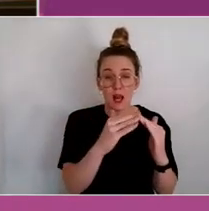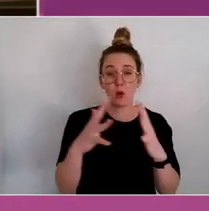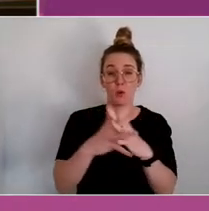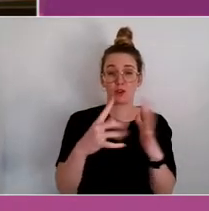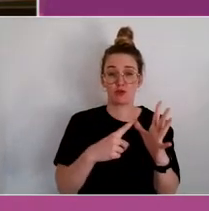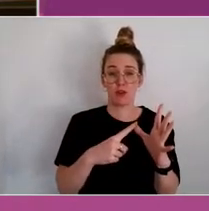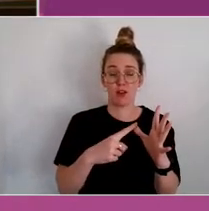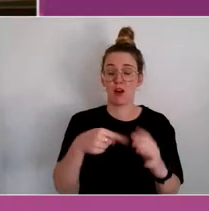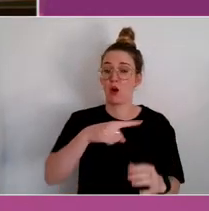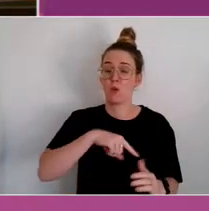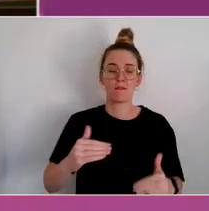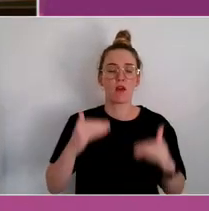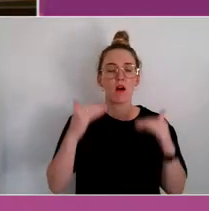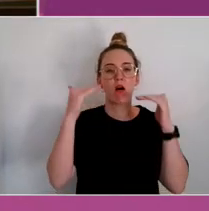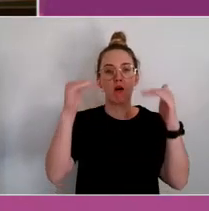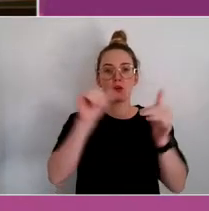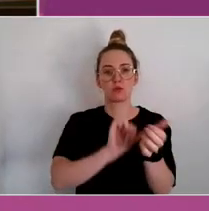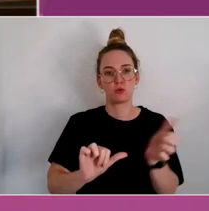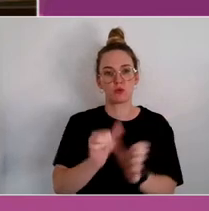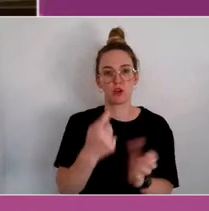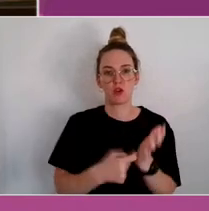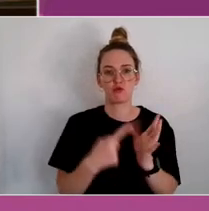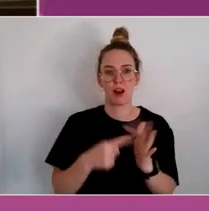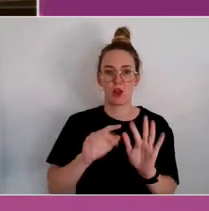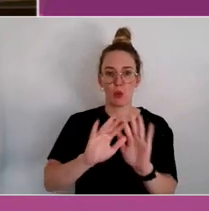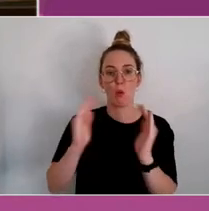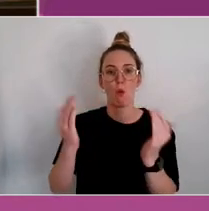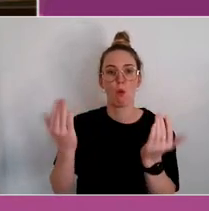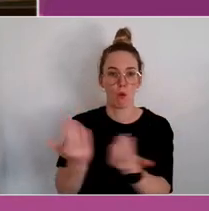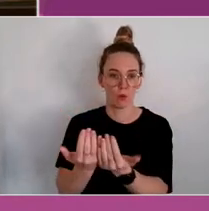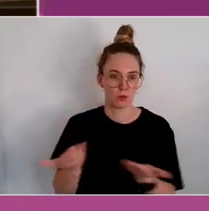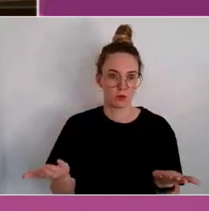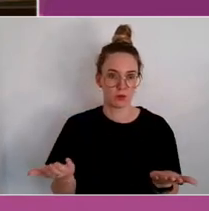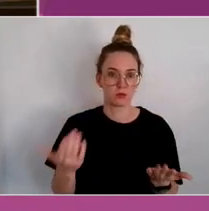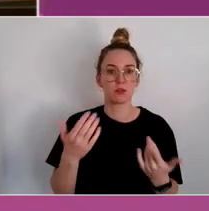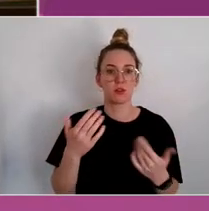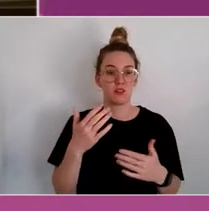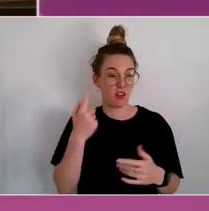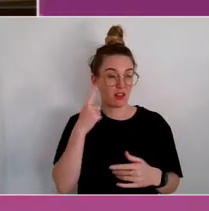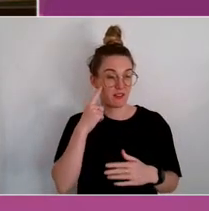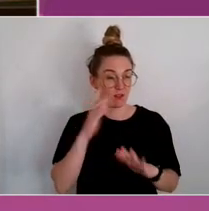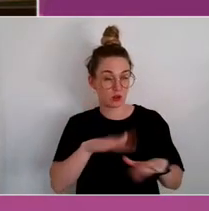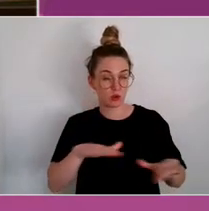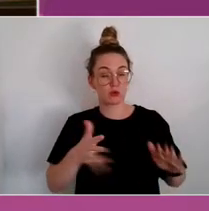suicide rates in the world of children under the age of 13.